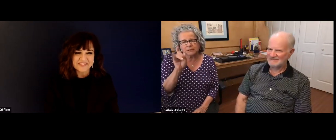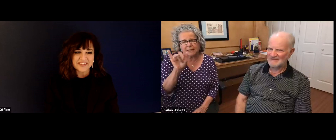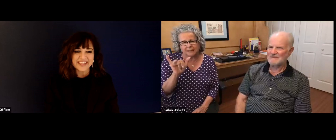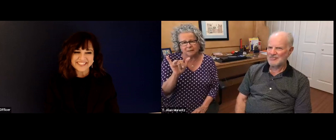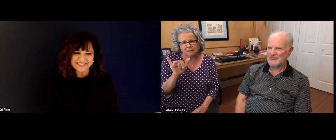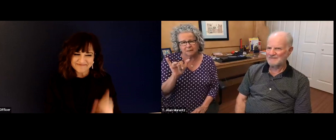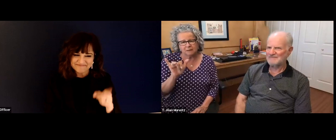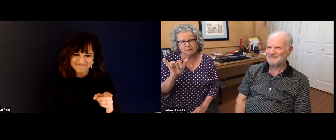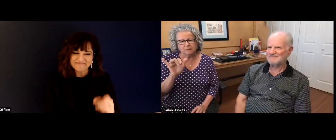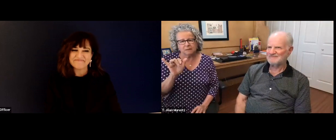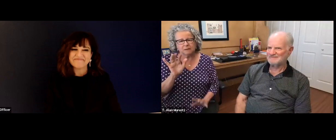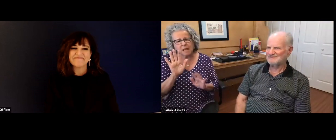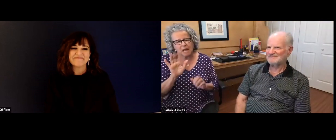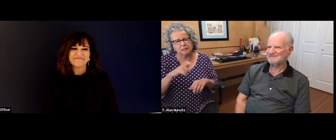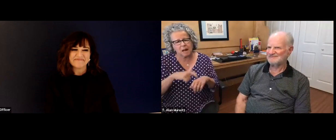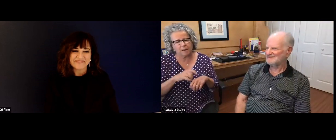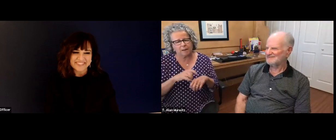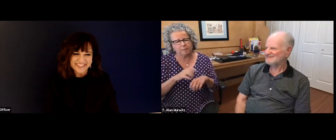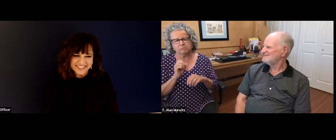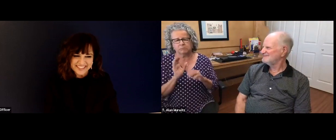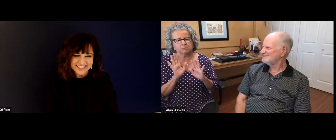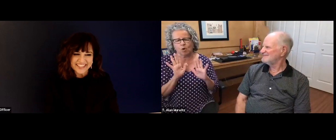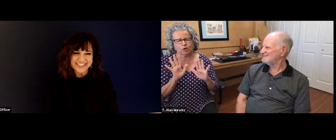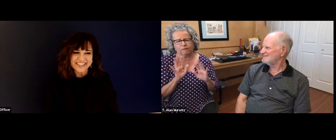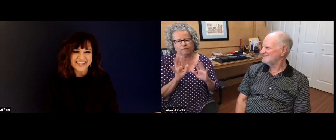awakening, for me, is the first time I was in a class with an